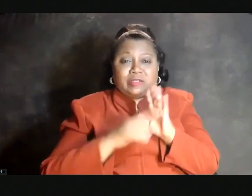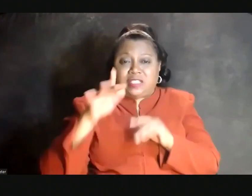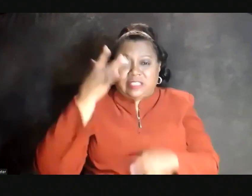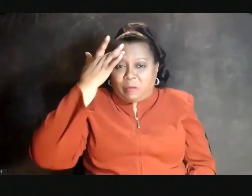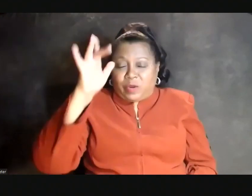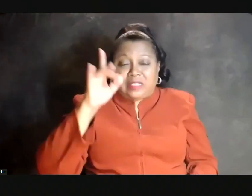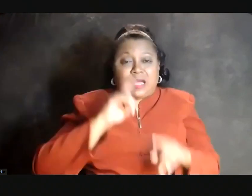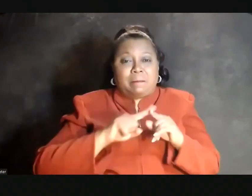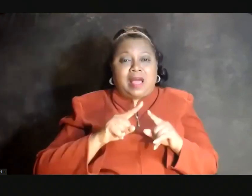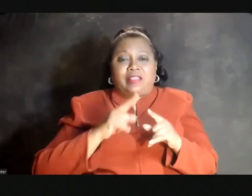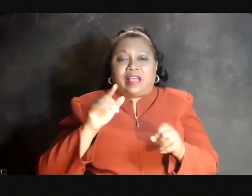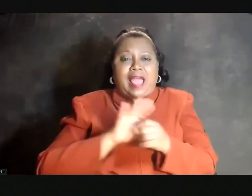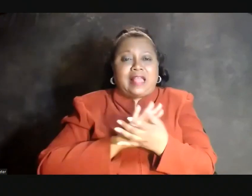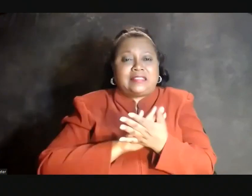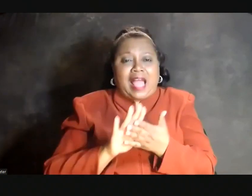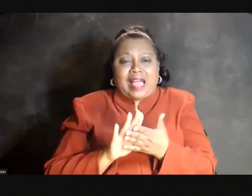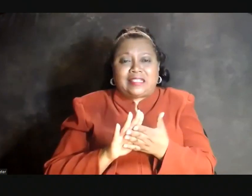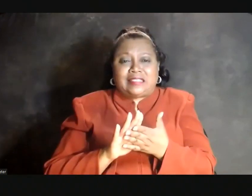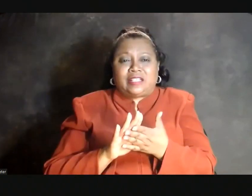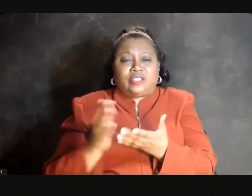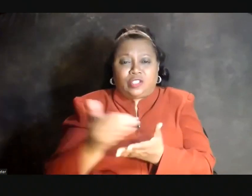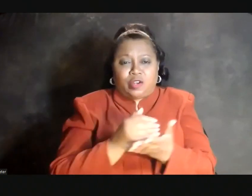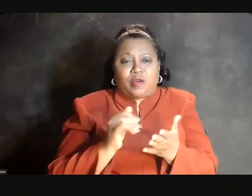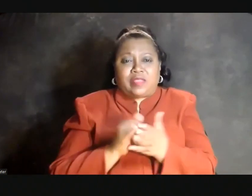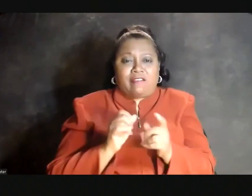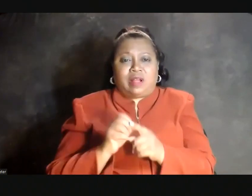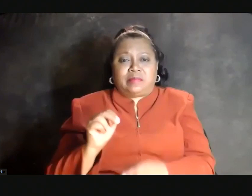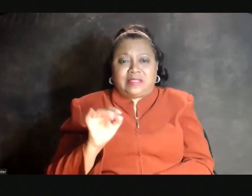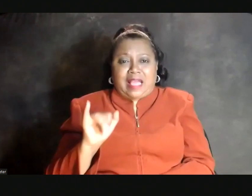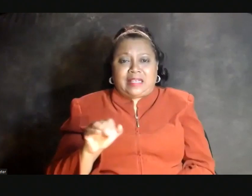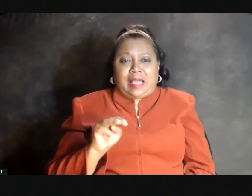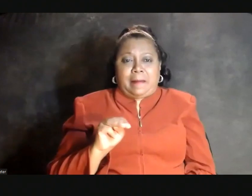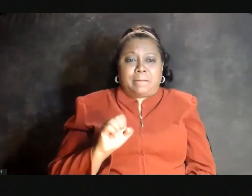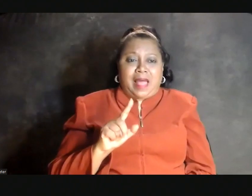thoughtfulness, and kindness. You just heard that from Sandy, and Malik,